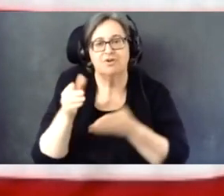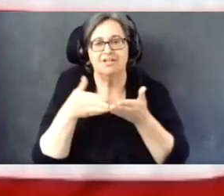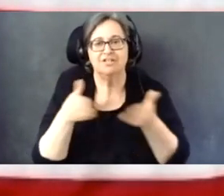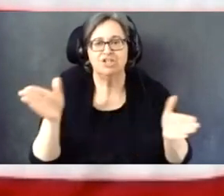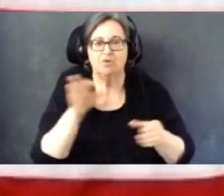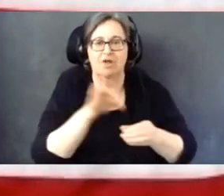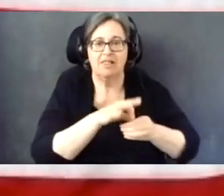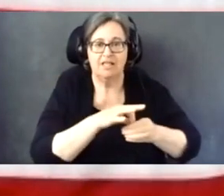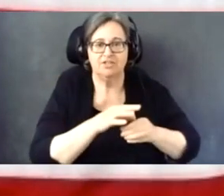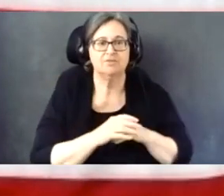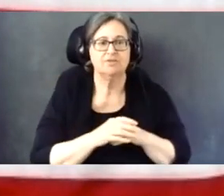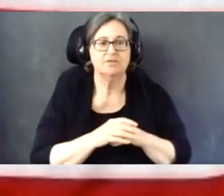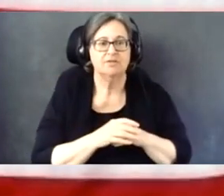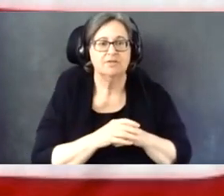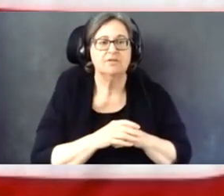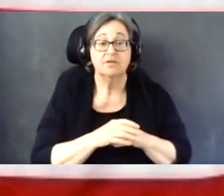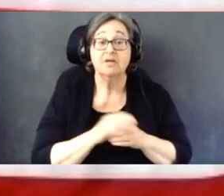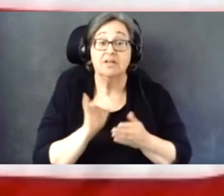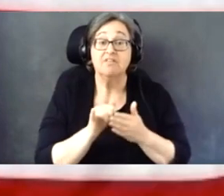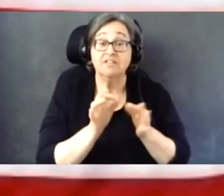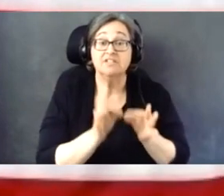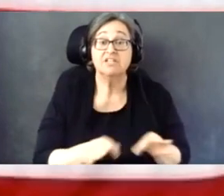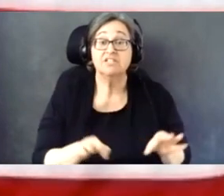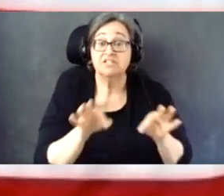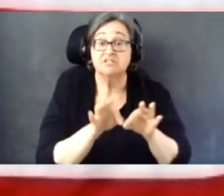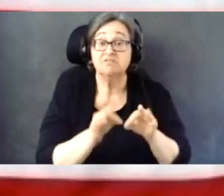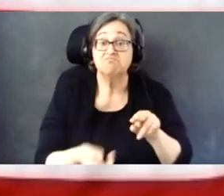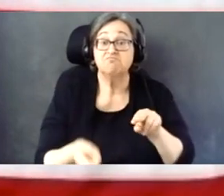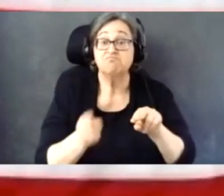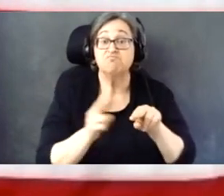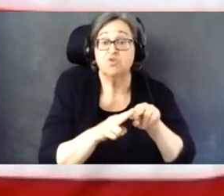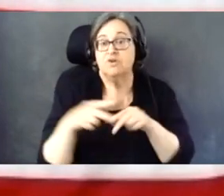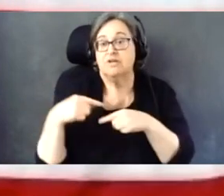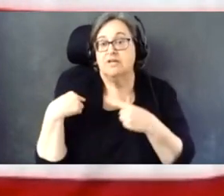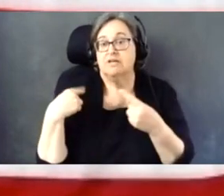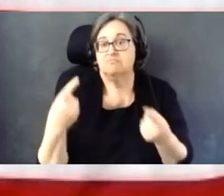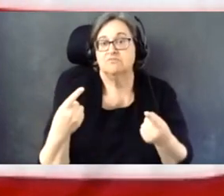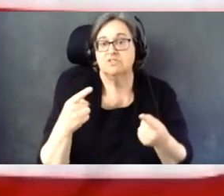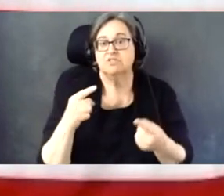and this is a significant increase compared to 2016.